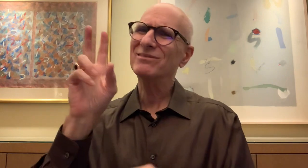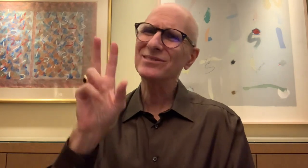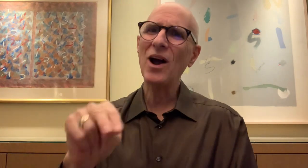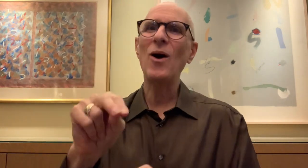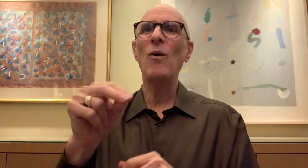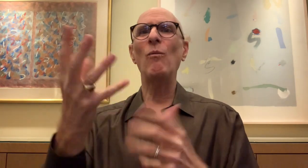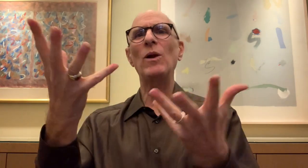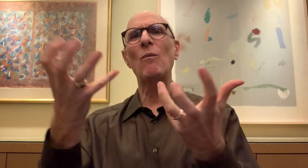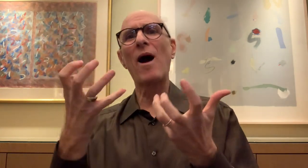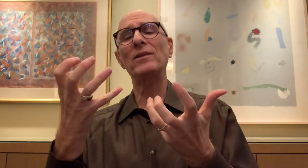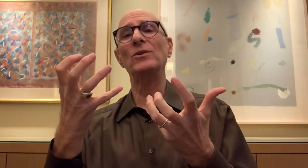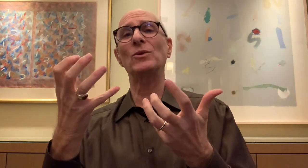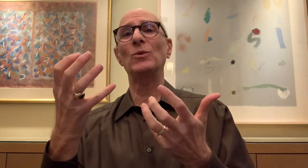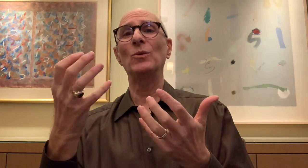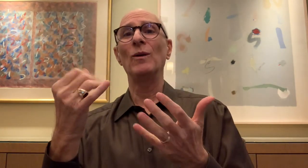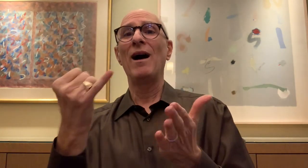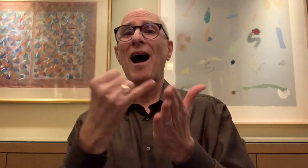we want to include different arts in different ways: